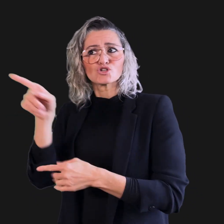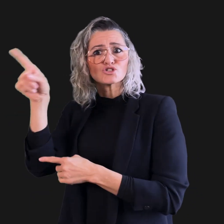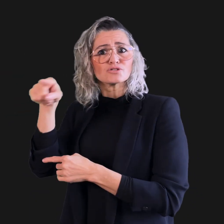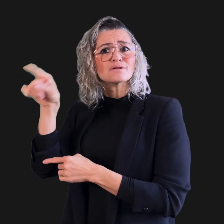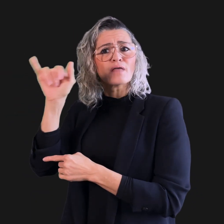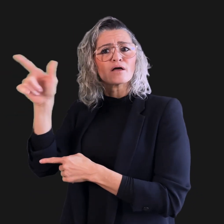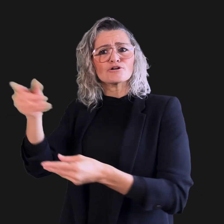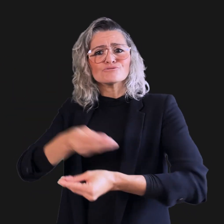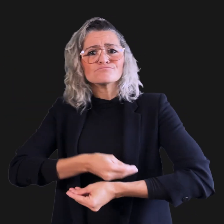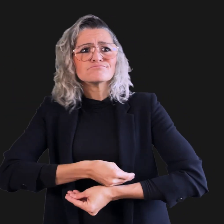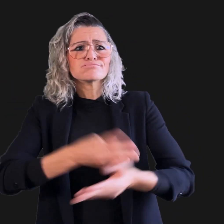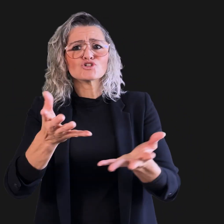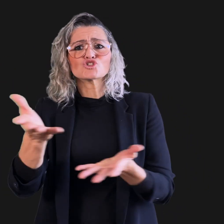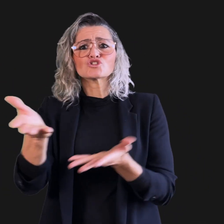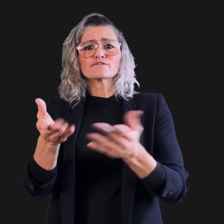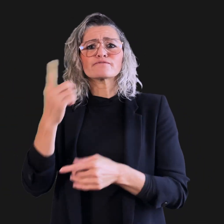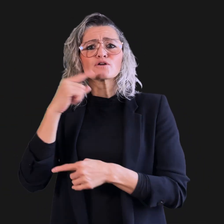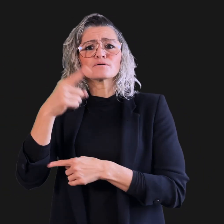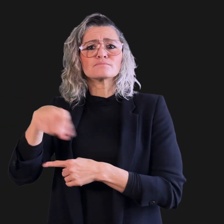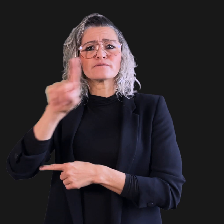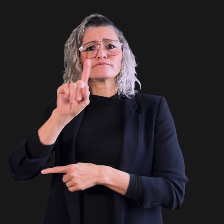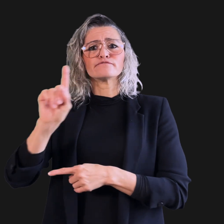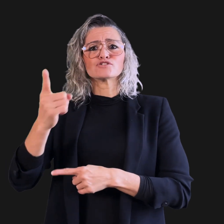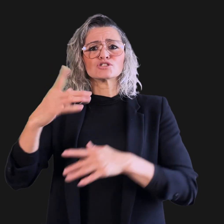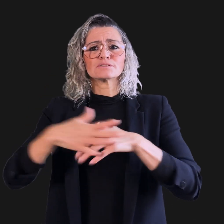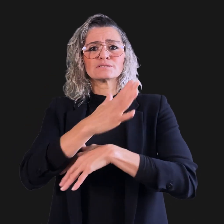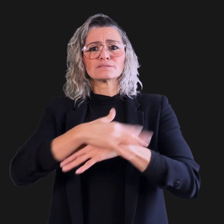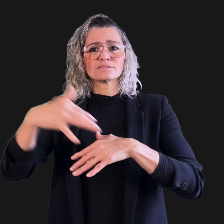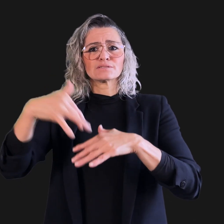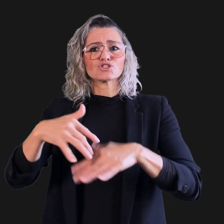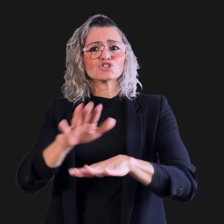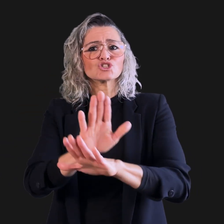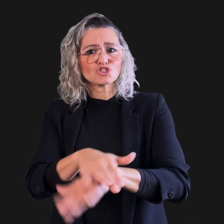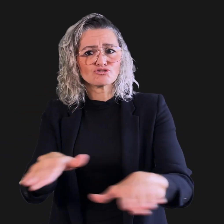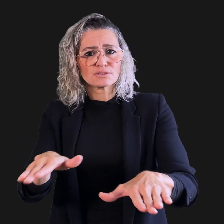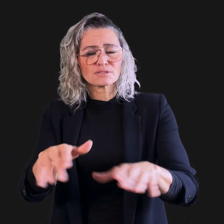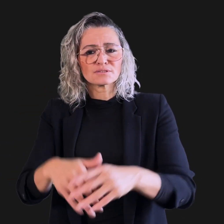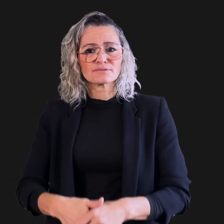in cases involving the delivery of services to First Nations children.